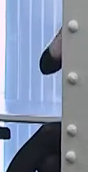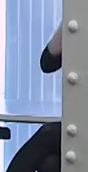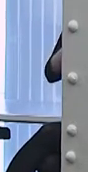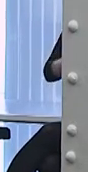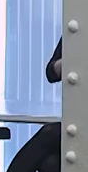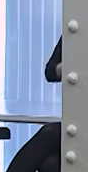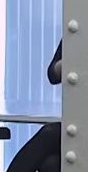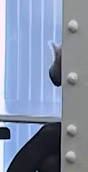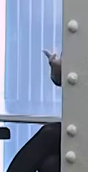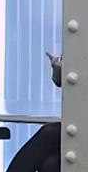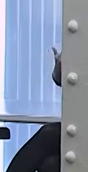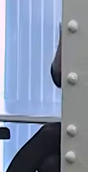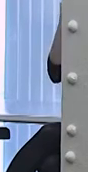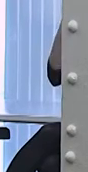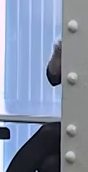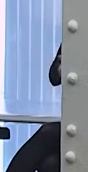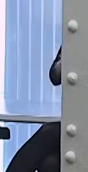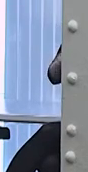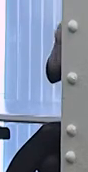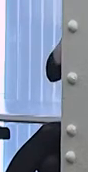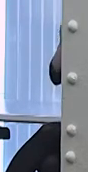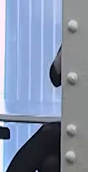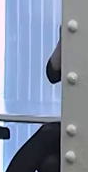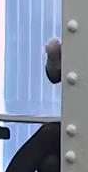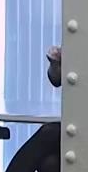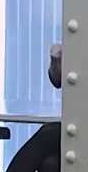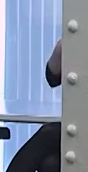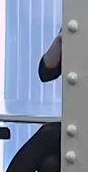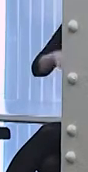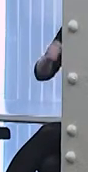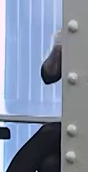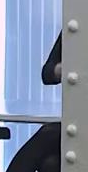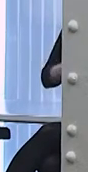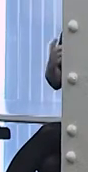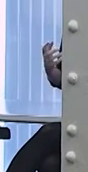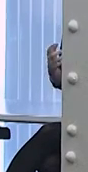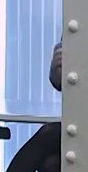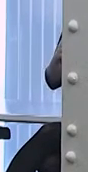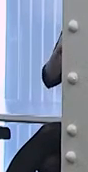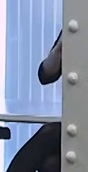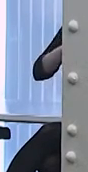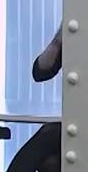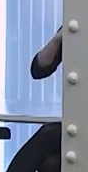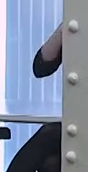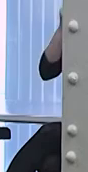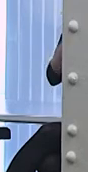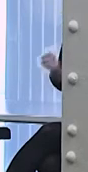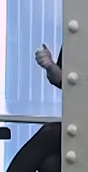because discrimination is going to exist, we can't fight it, and it's the best solution available.